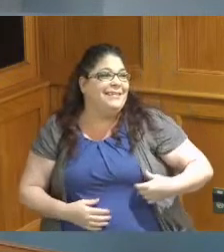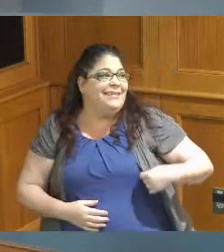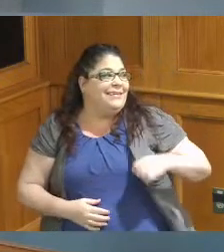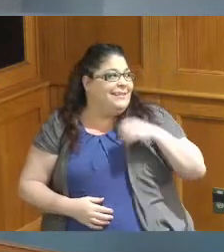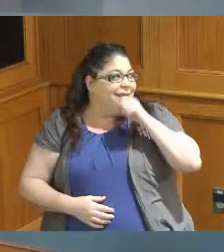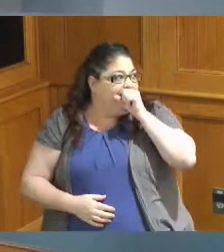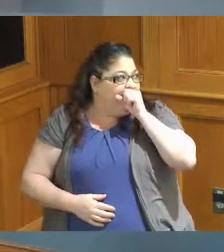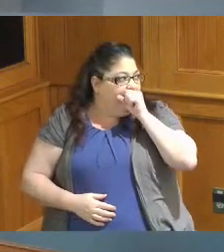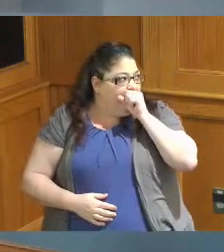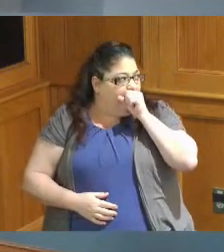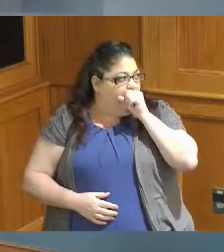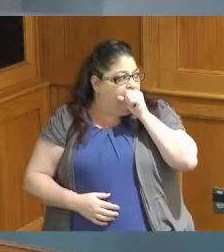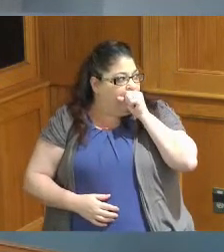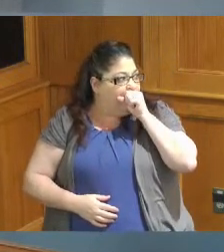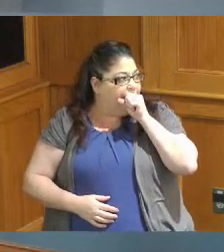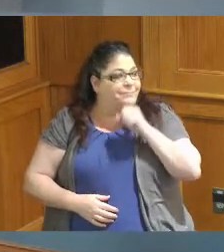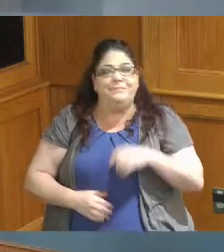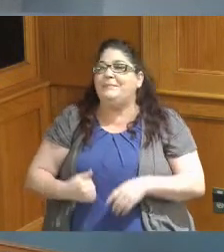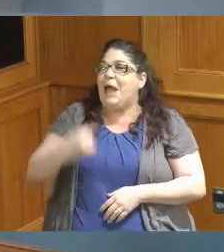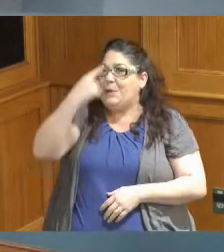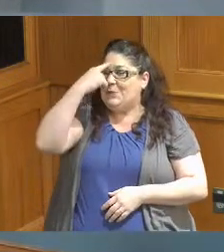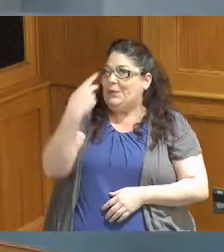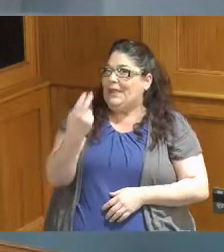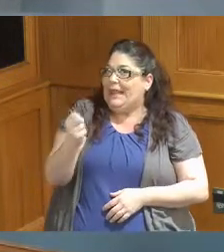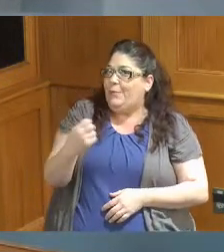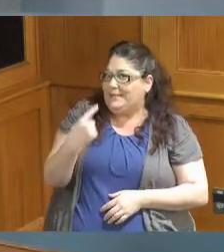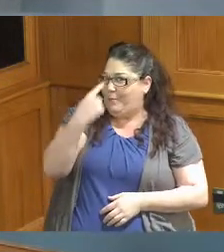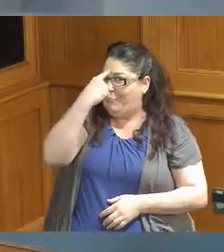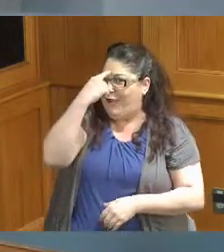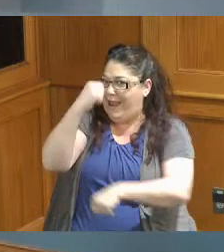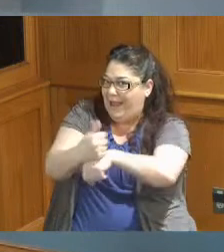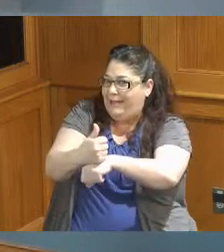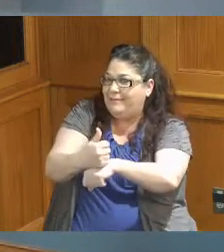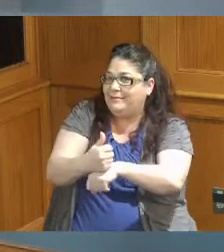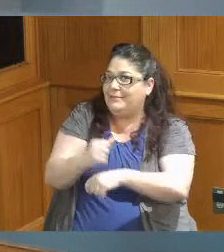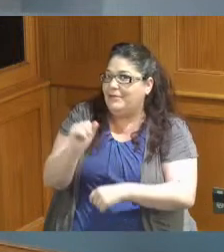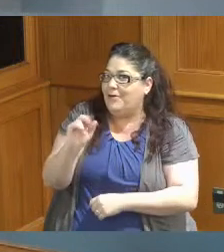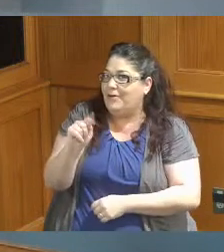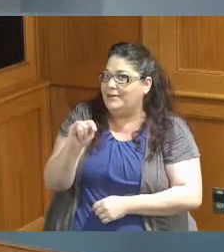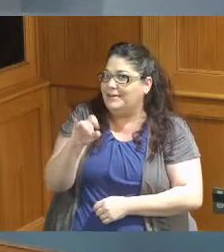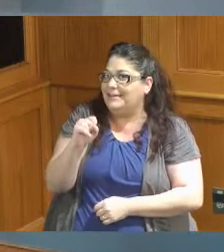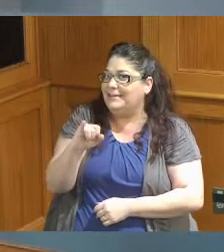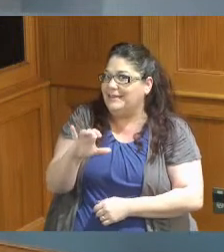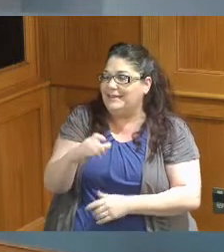I knew when I said he was Appliance but you know to be artistic takes brains too so thank you all